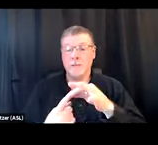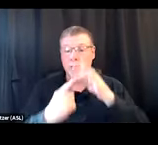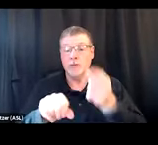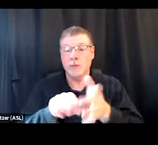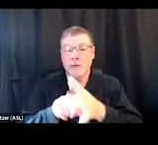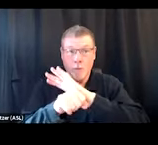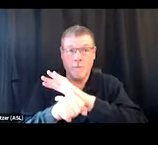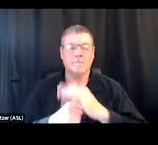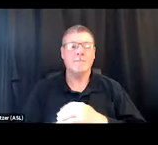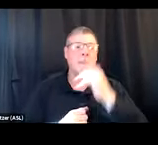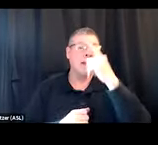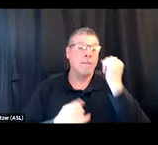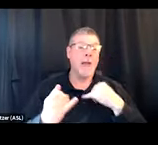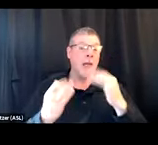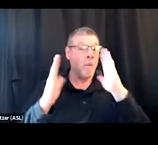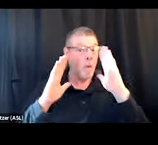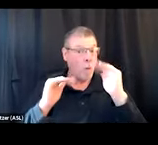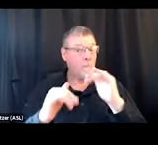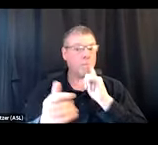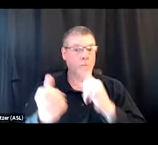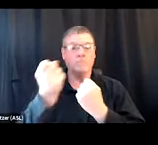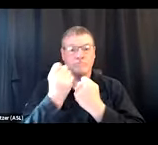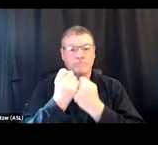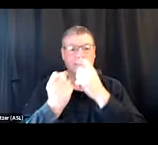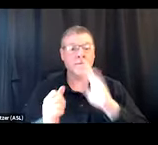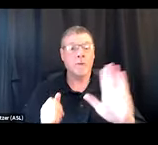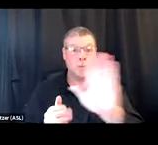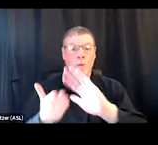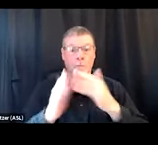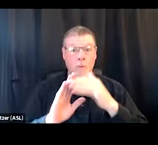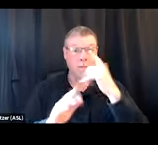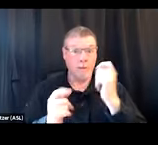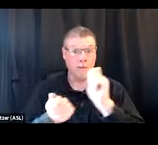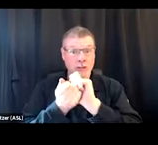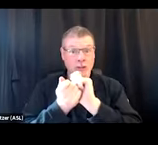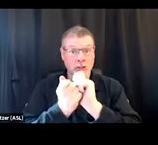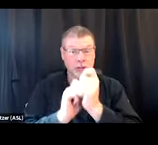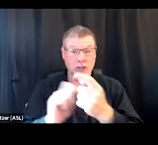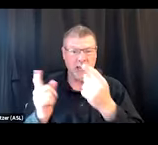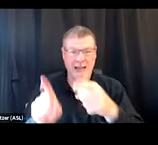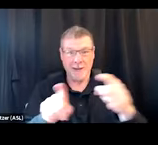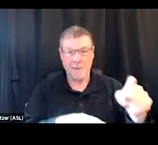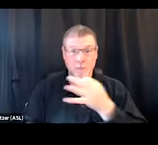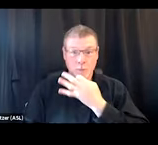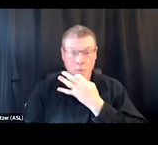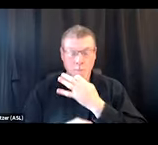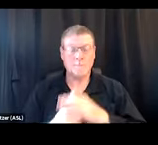because I'm hoping that you'll be advocates for your community as these changes roll out, for people to have reduced barriers